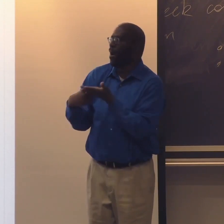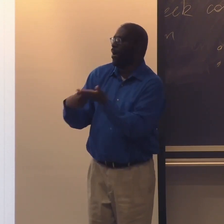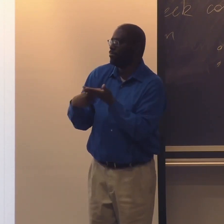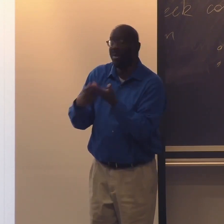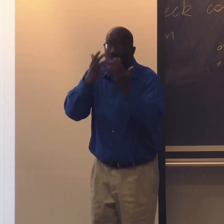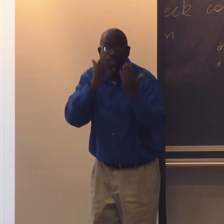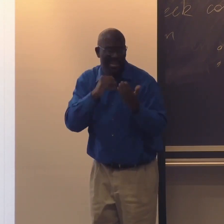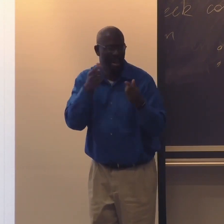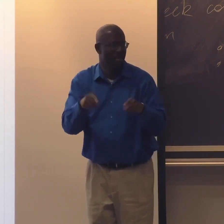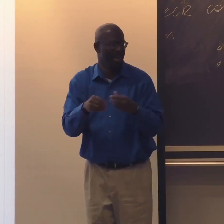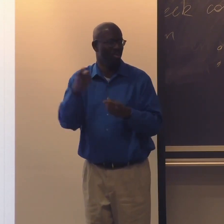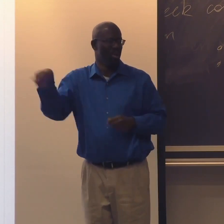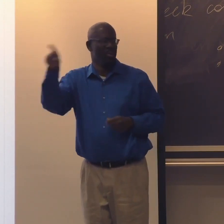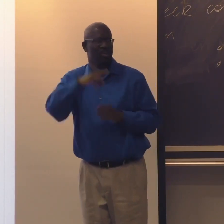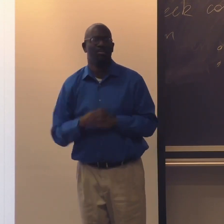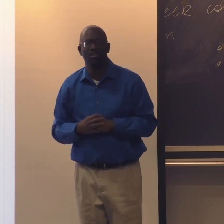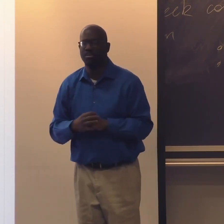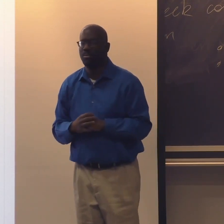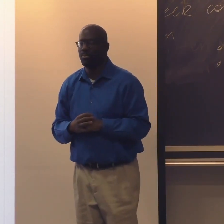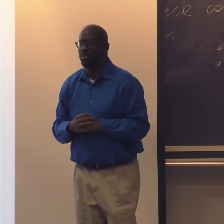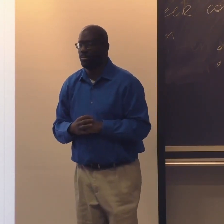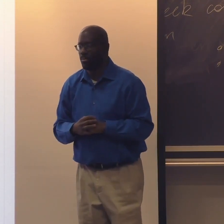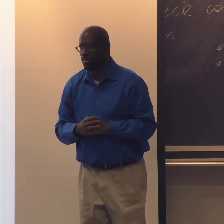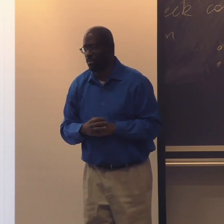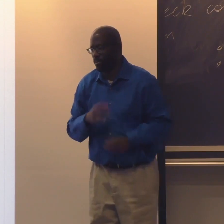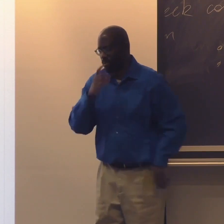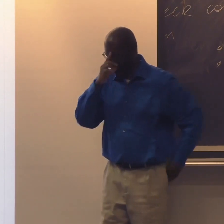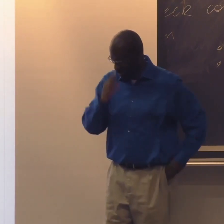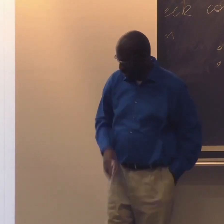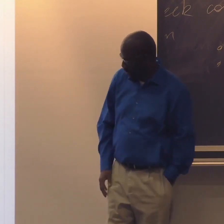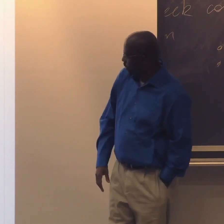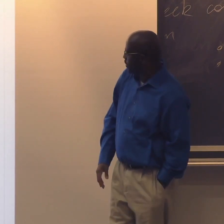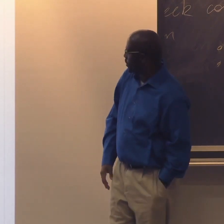This is something we should have been talking about. Unfortunately, these conversations are not taking place enough.